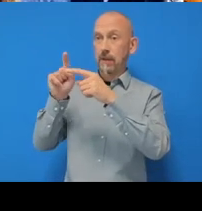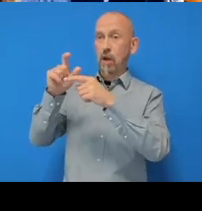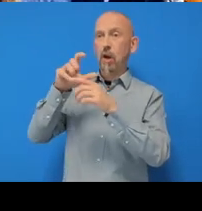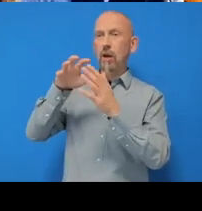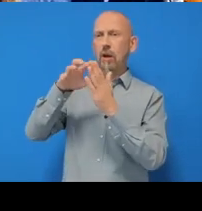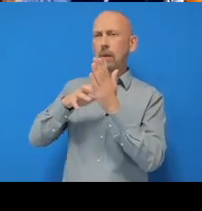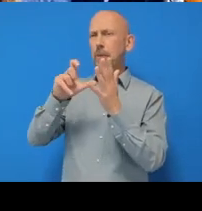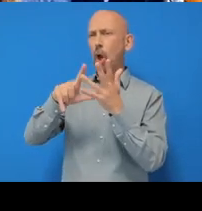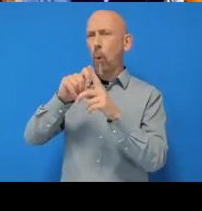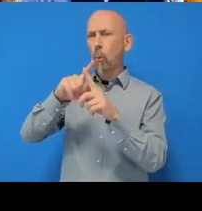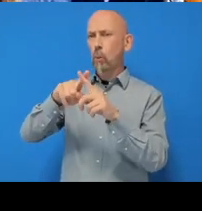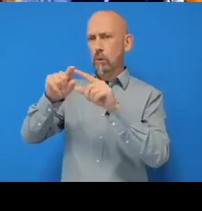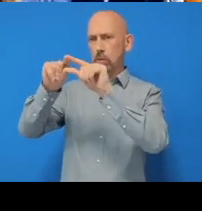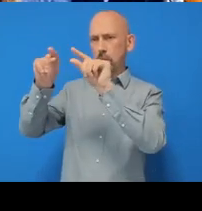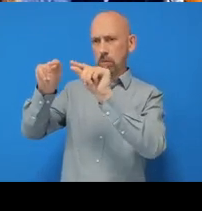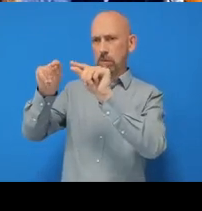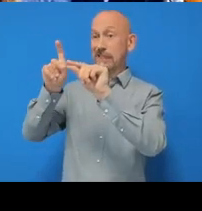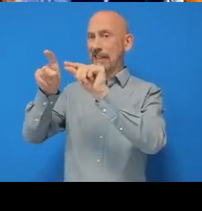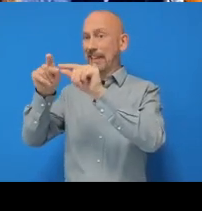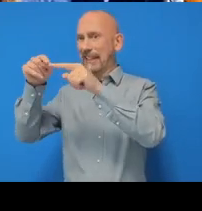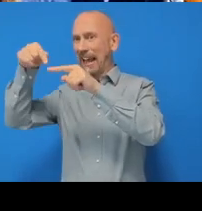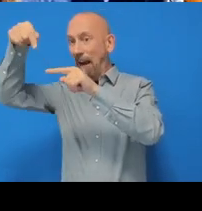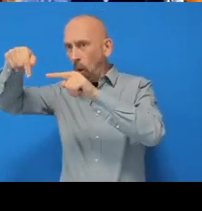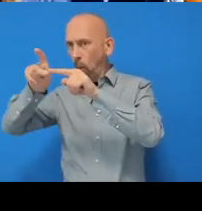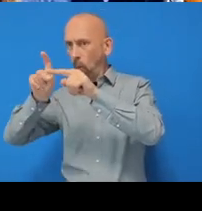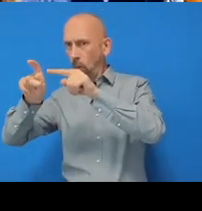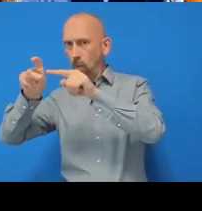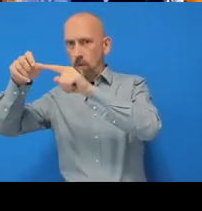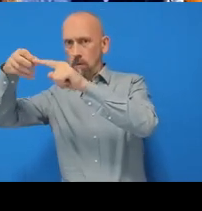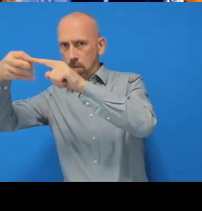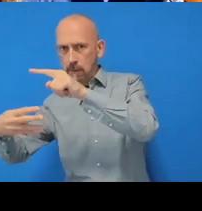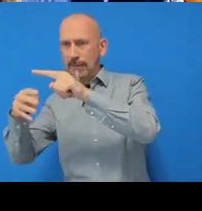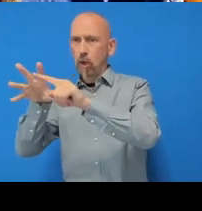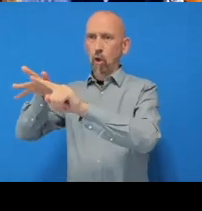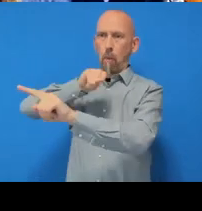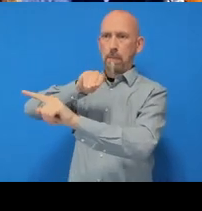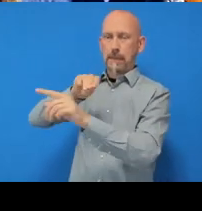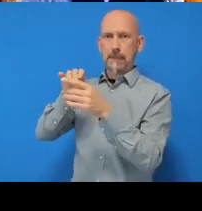and copy the link. So I can click on this button here with two squares to copy it.